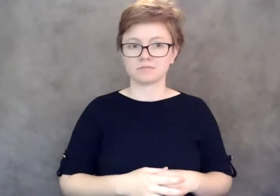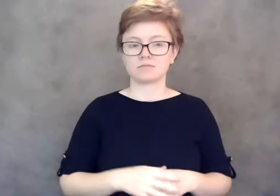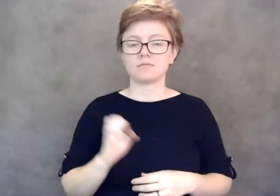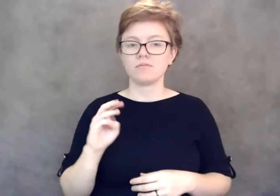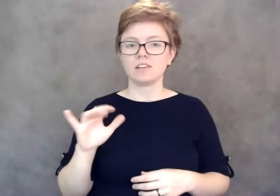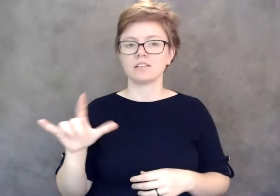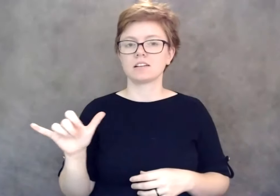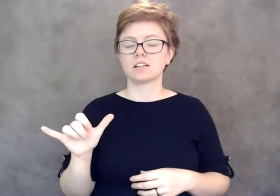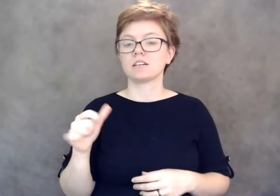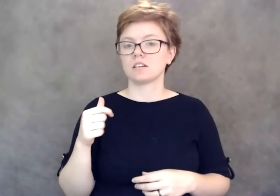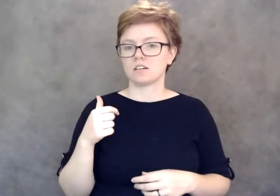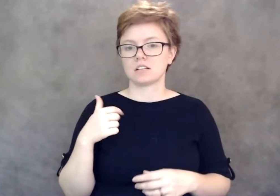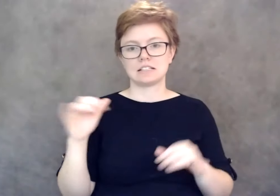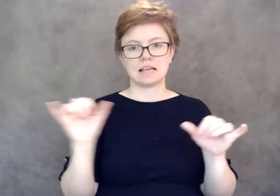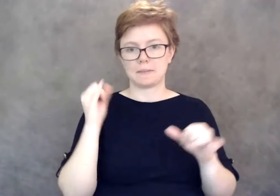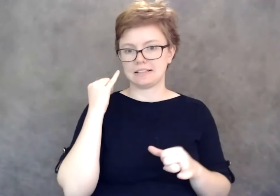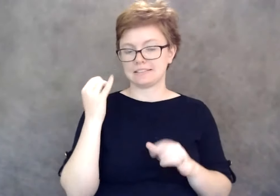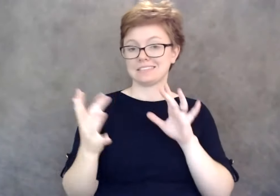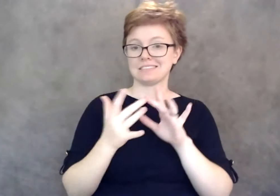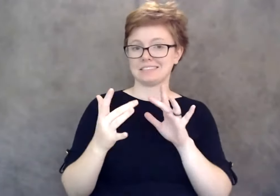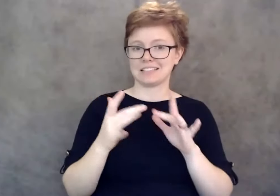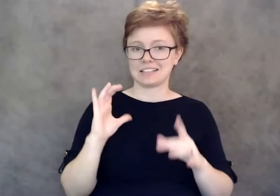I think contacting our office, the Northwest ADA Center,